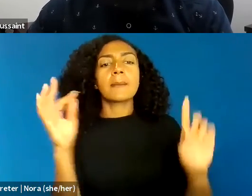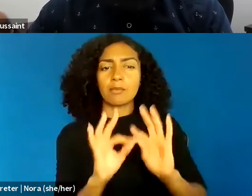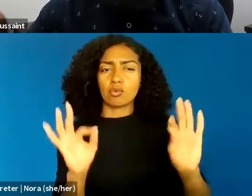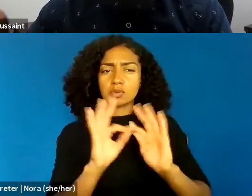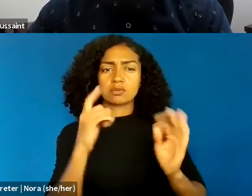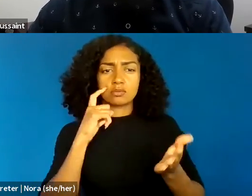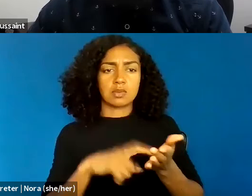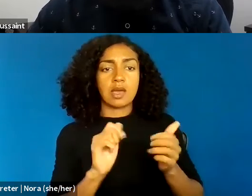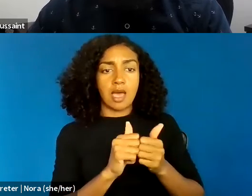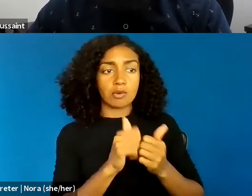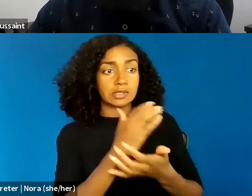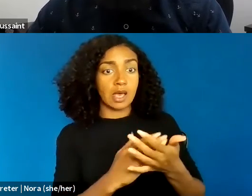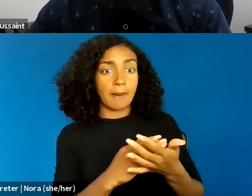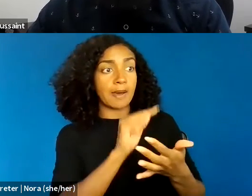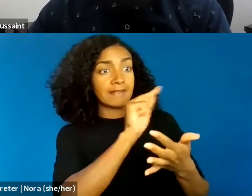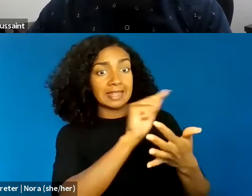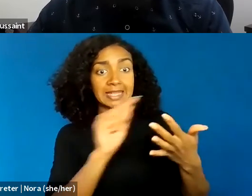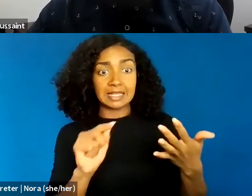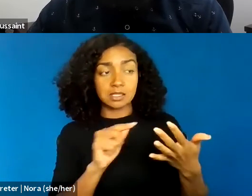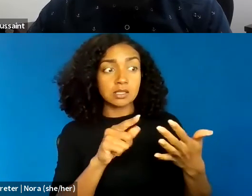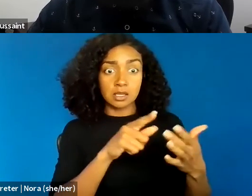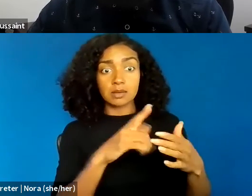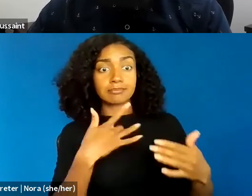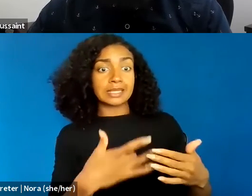are connected to respectability politics, I think we also,